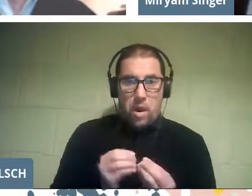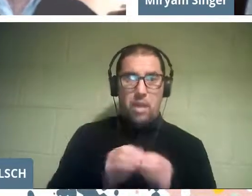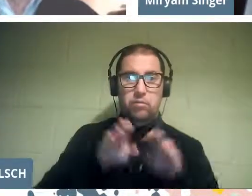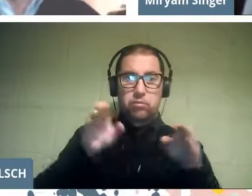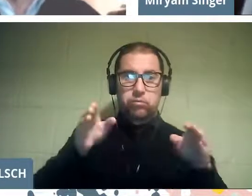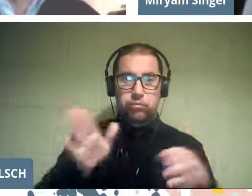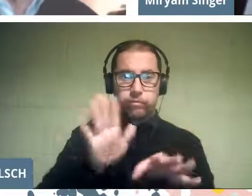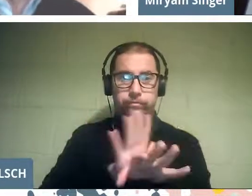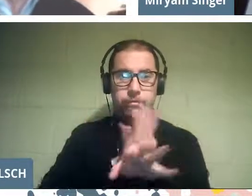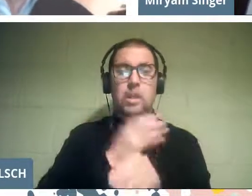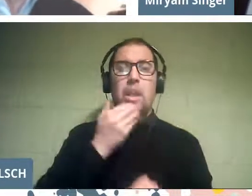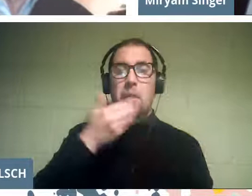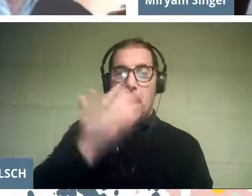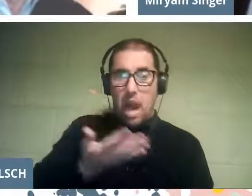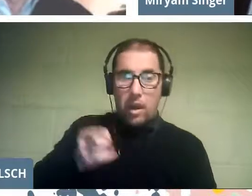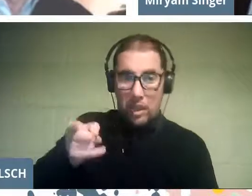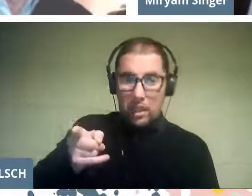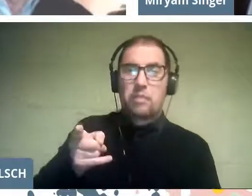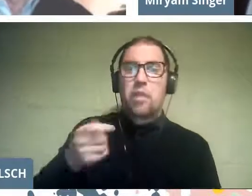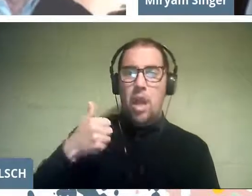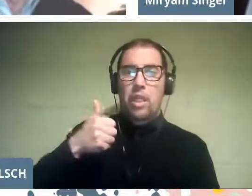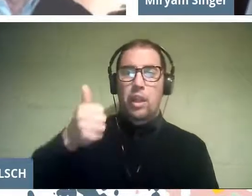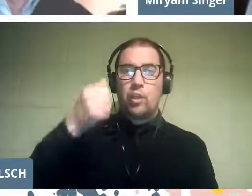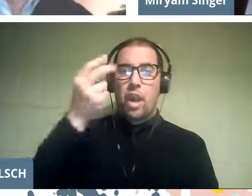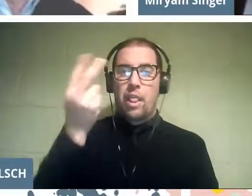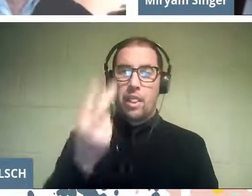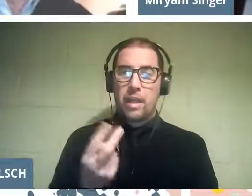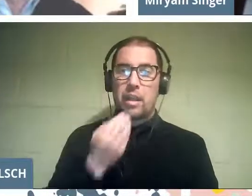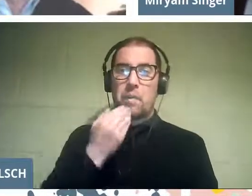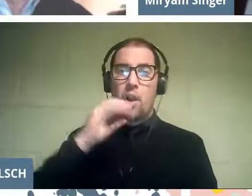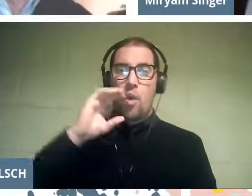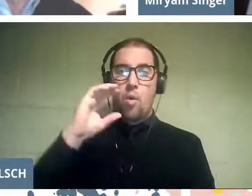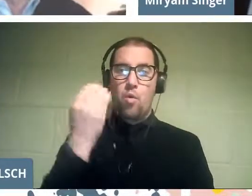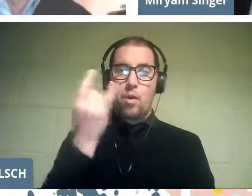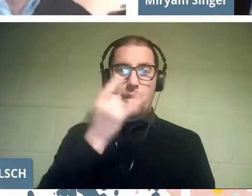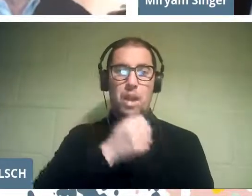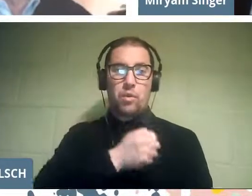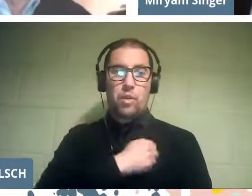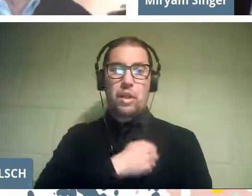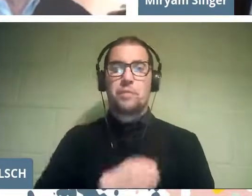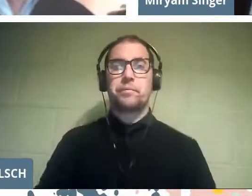She is currently director of arts and culture at the Catholic university.